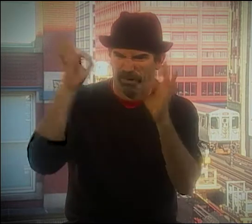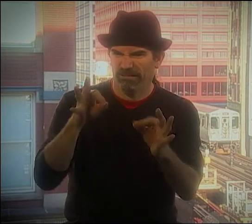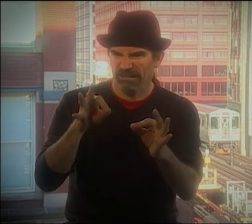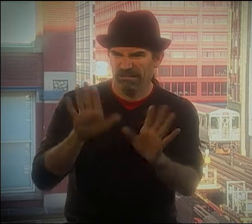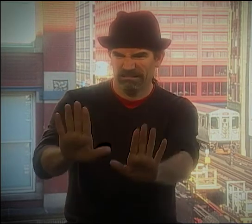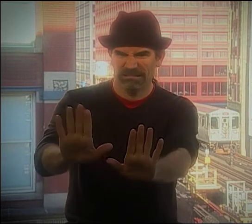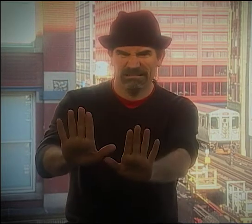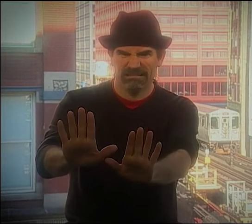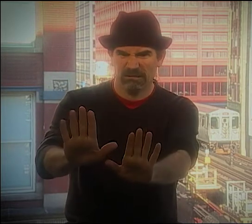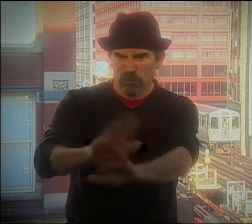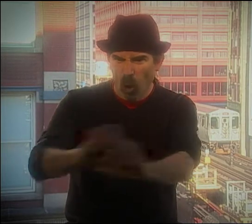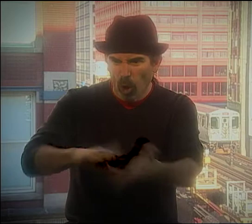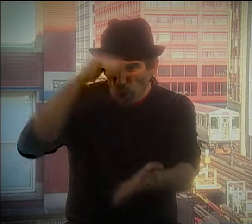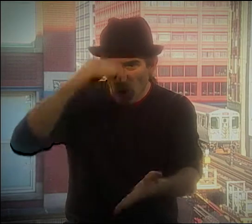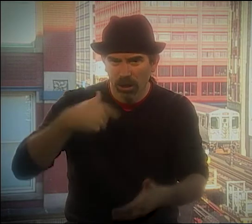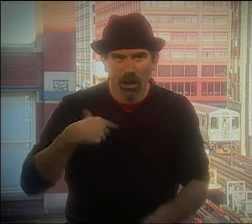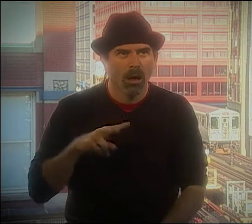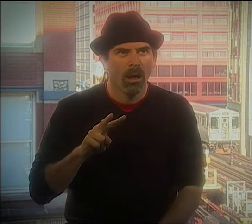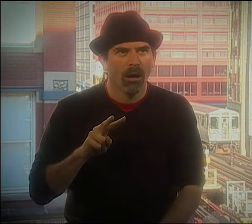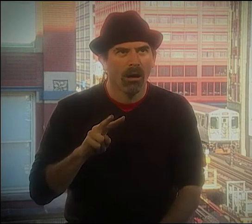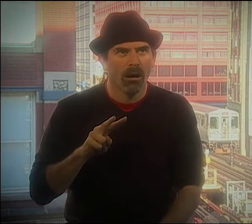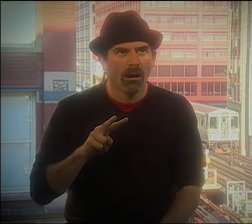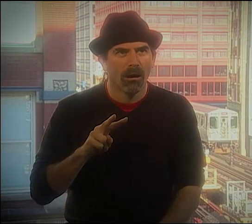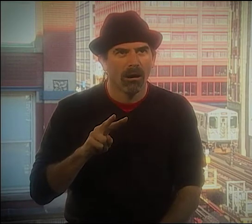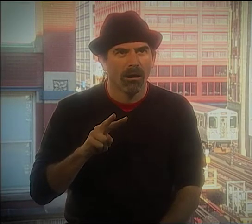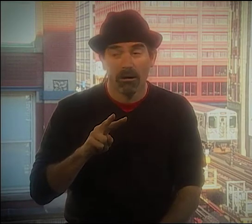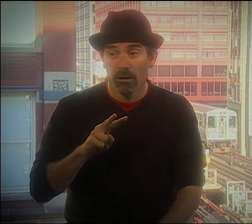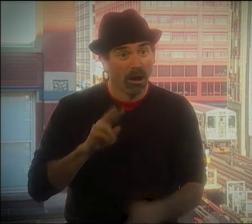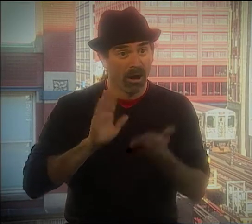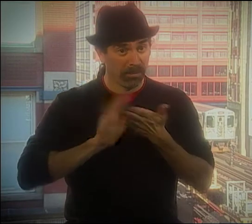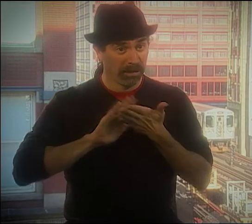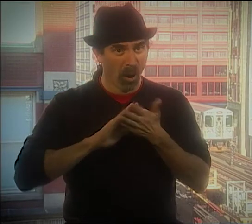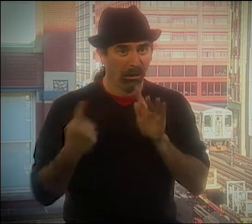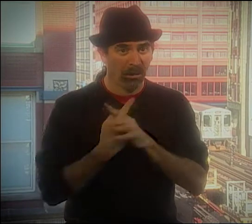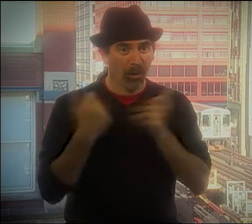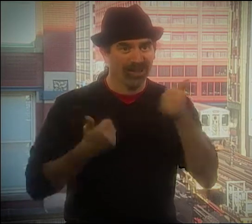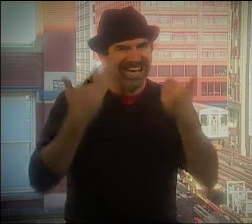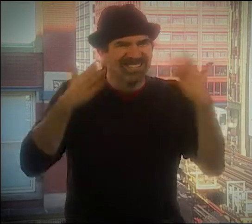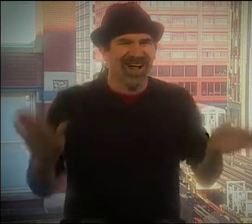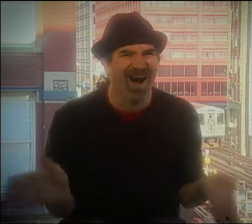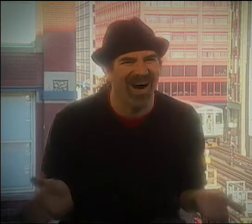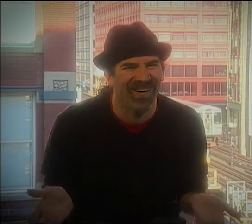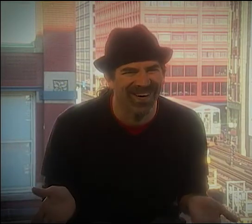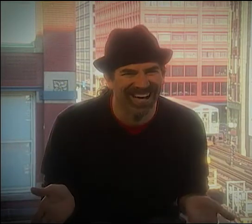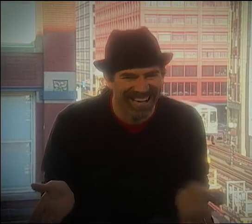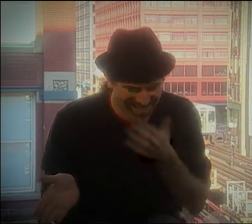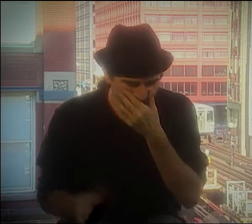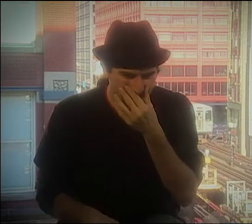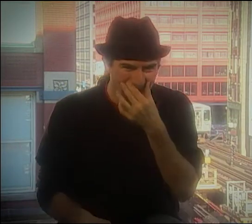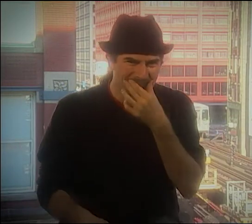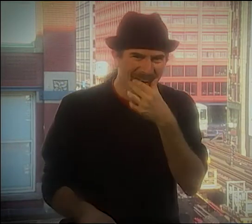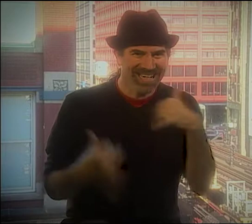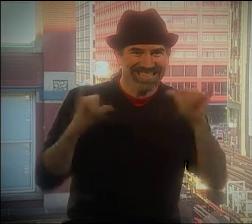THEY SAID, "WOW, YOU'RE A LOUSY SIGNER. YOU'LL BE PERFECT! DON'T LEARN ANY." AND TO THIS DAY, I DON'T KNOW IF THAT'S A COMPLIMENT